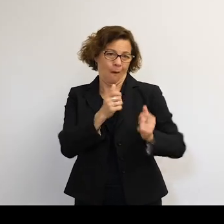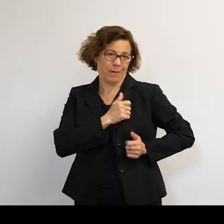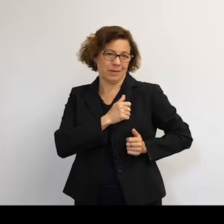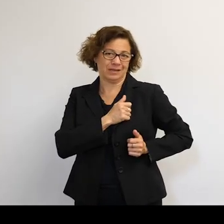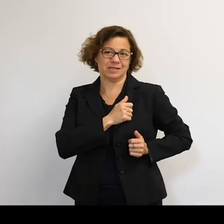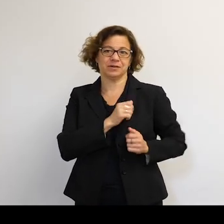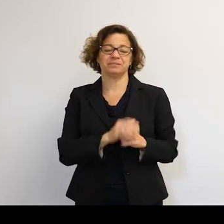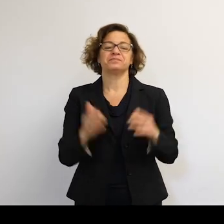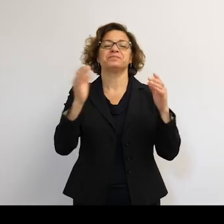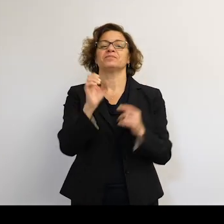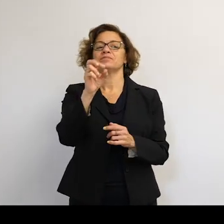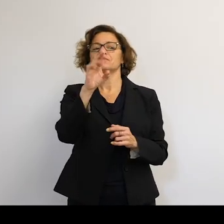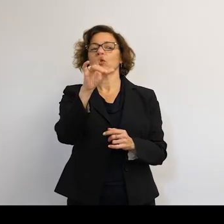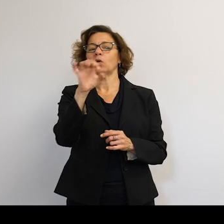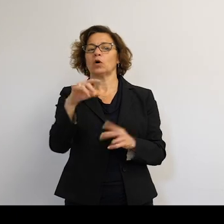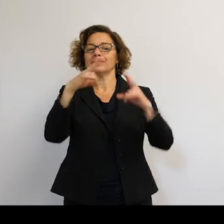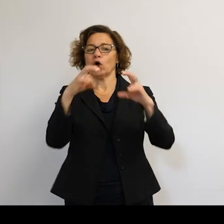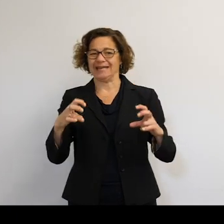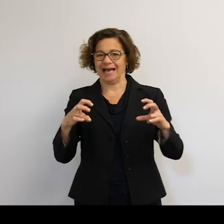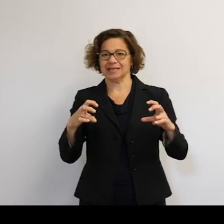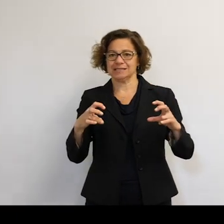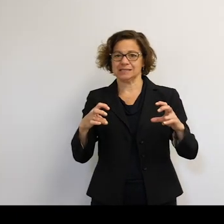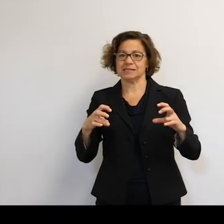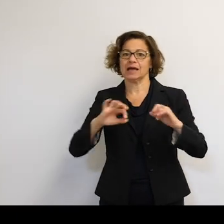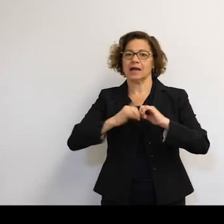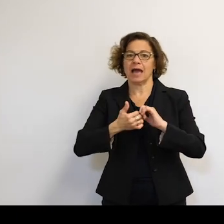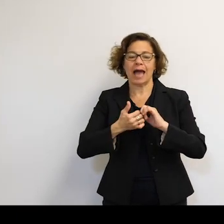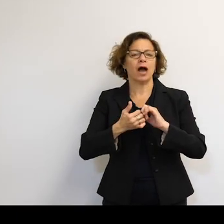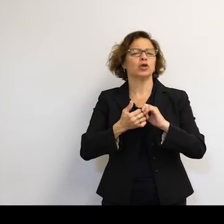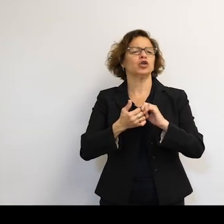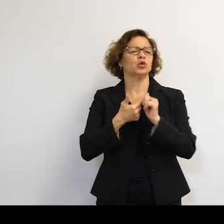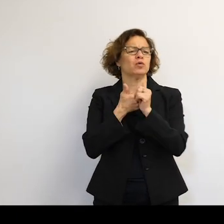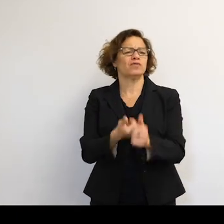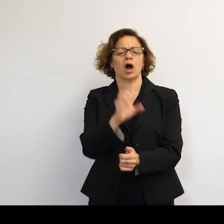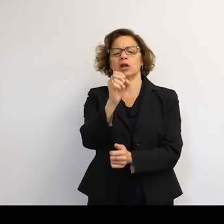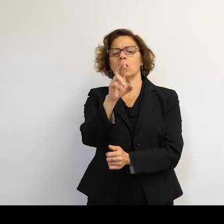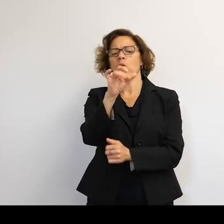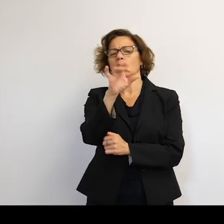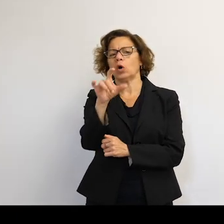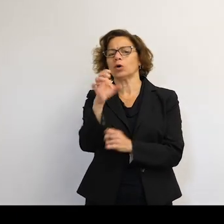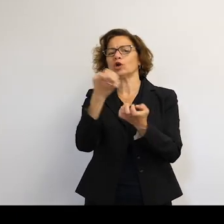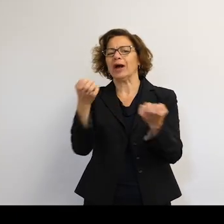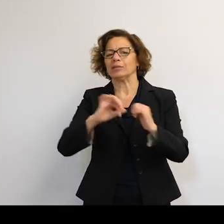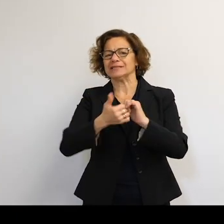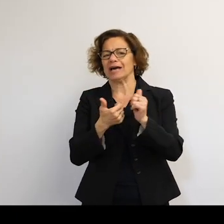For your orbital analysis, what is the source or sources of your orbital elements? Yeah, so that's a good question people.